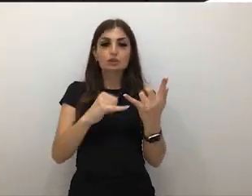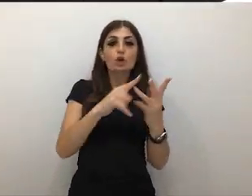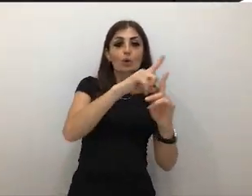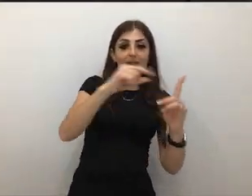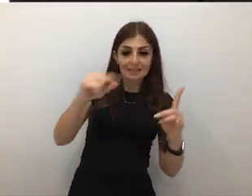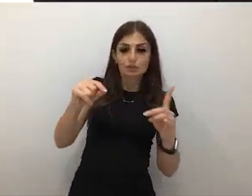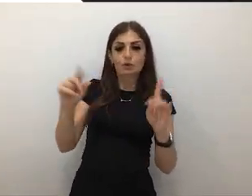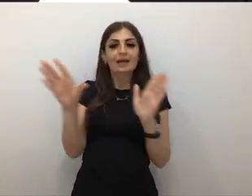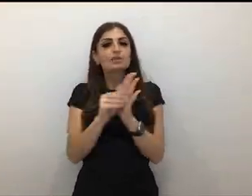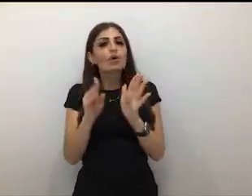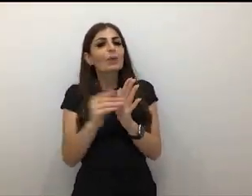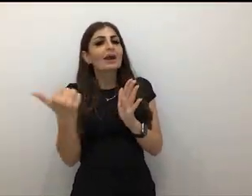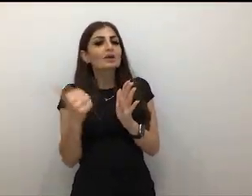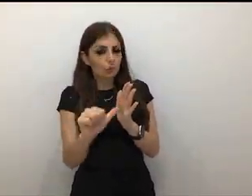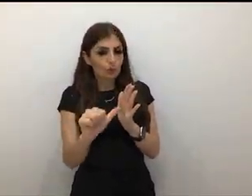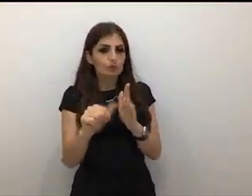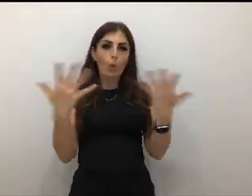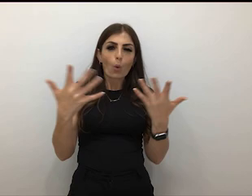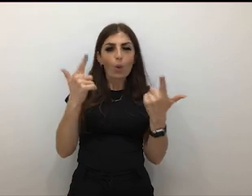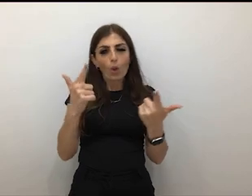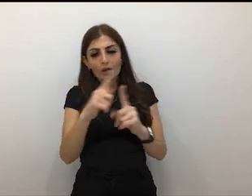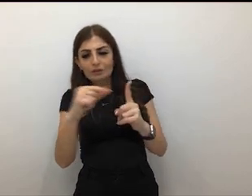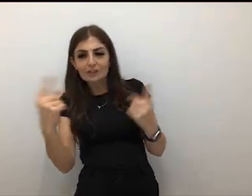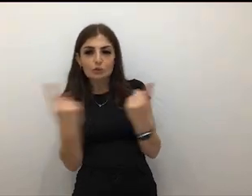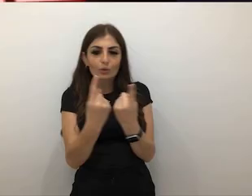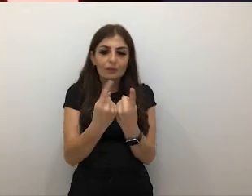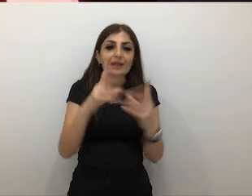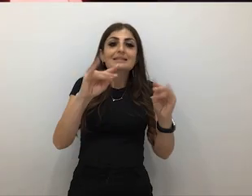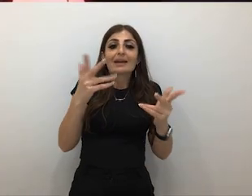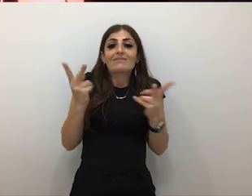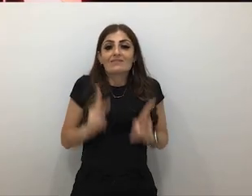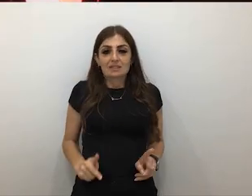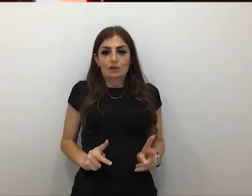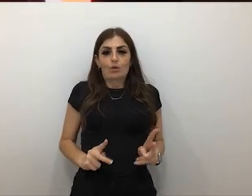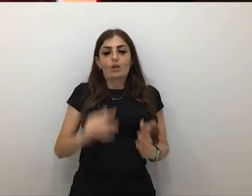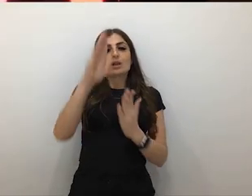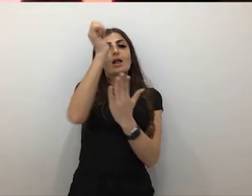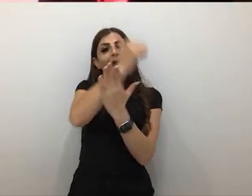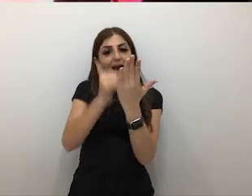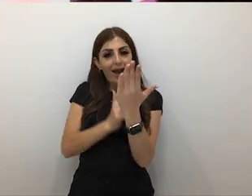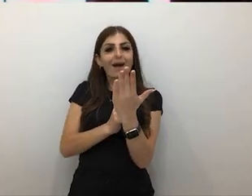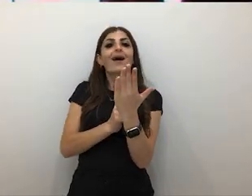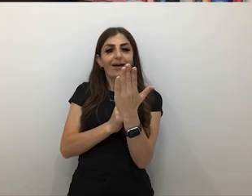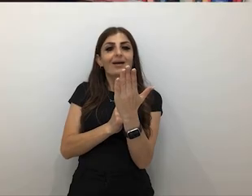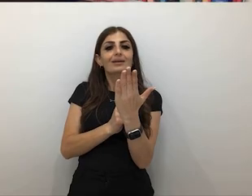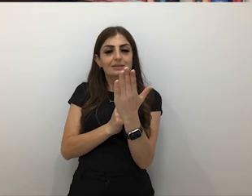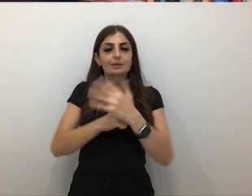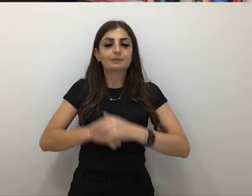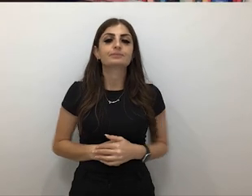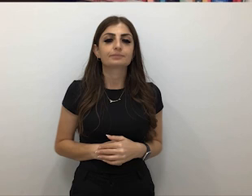installations or have a lot of digital elements to physical artworks being able to program in time based events that would happen for this.